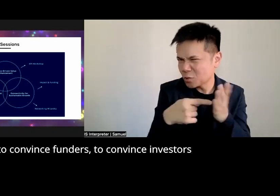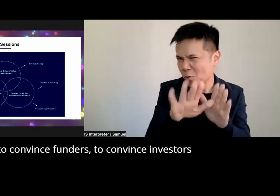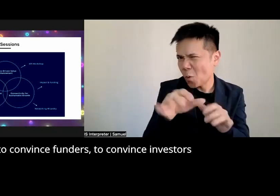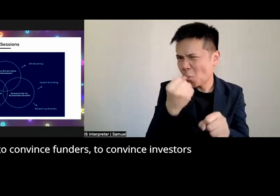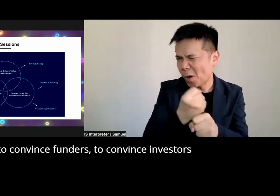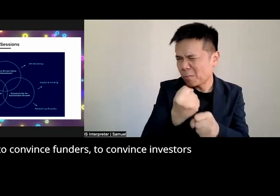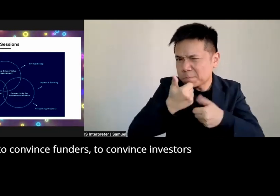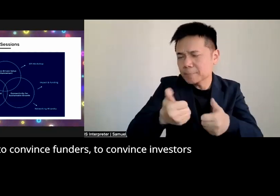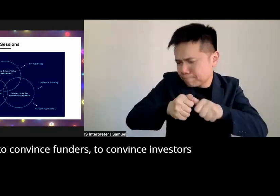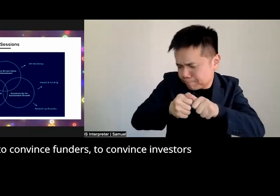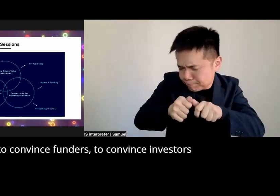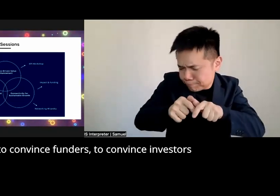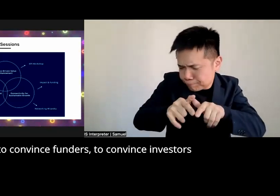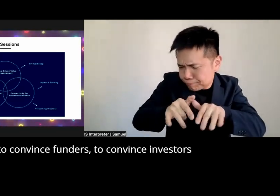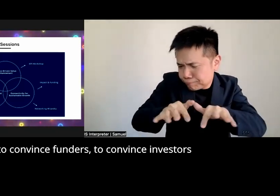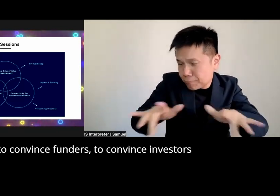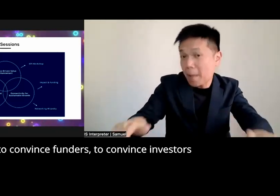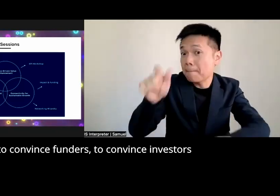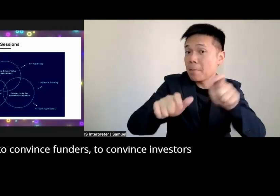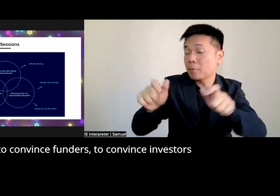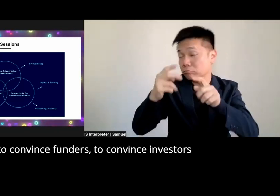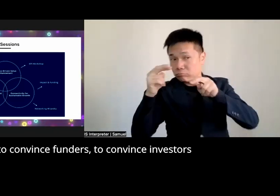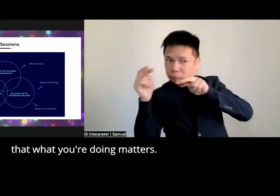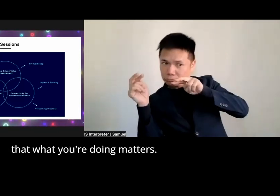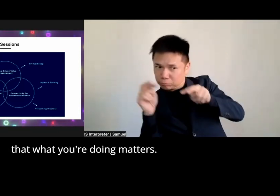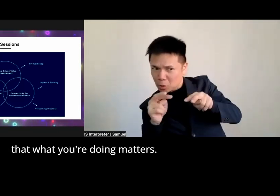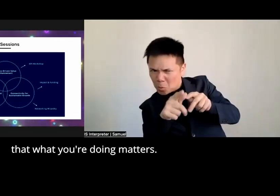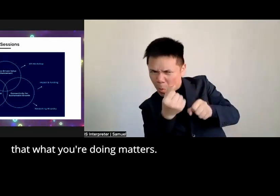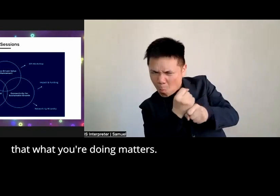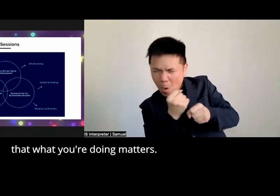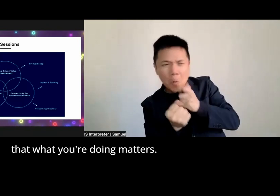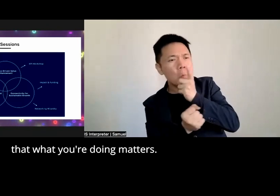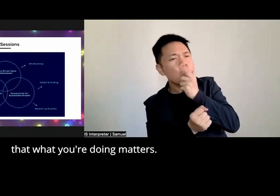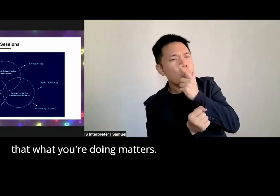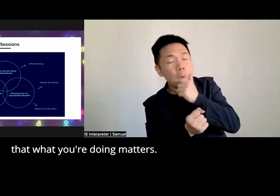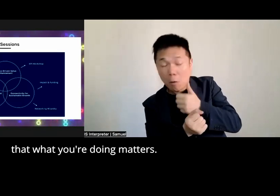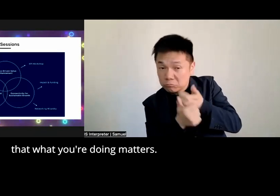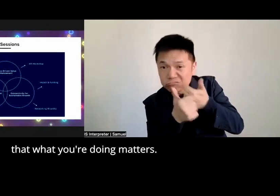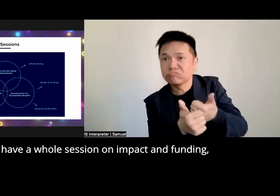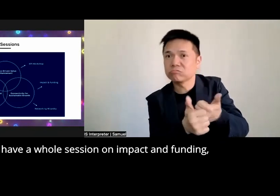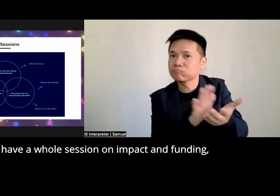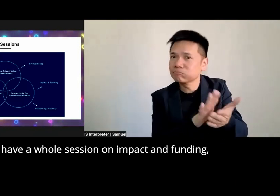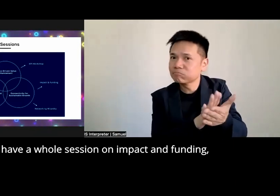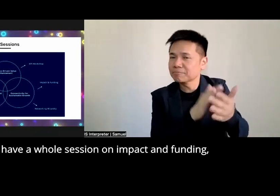and to convince funders to convince investors that what you're doing matters then we have a whole